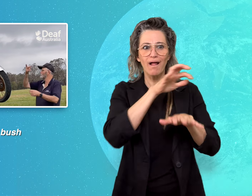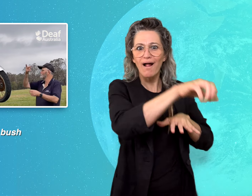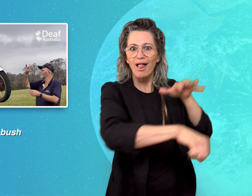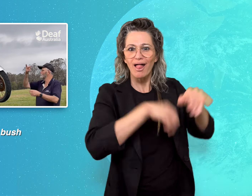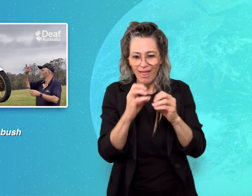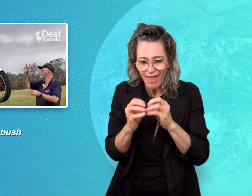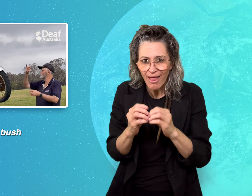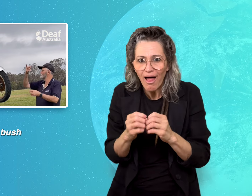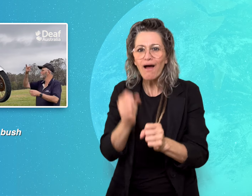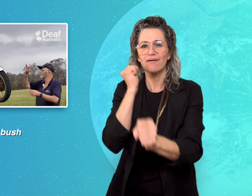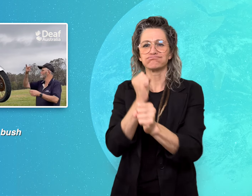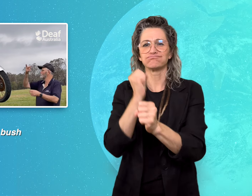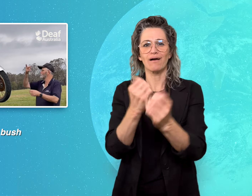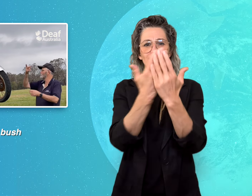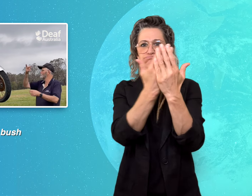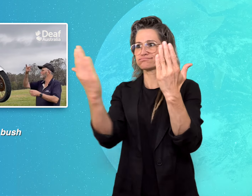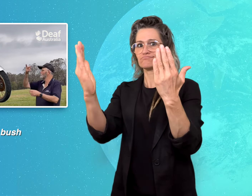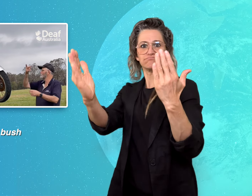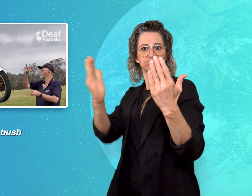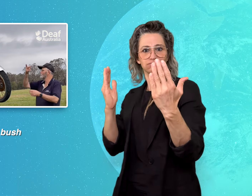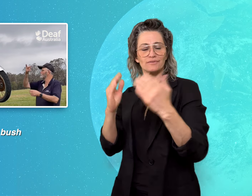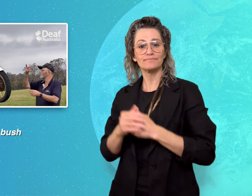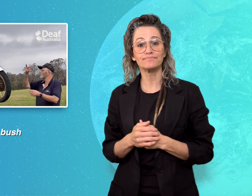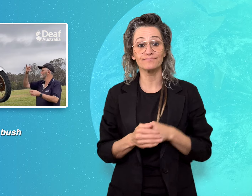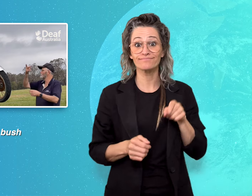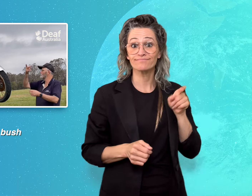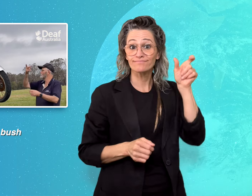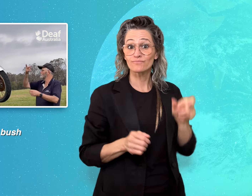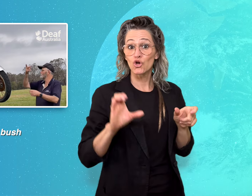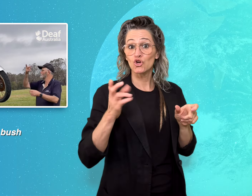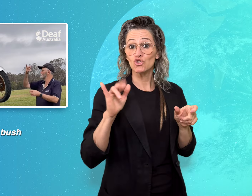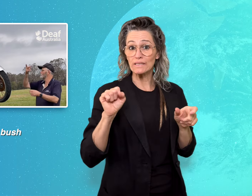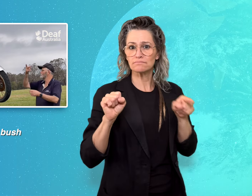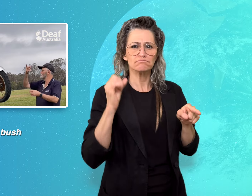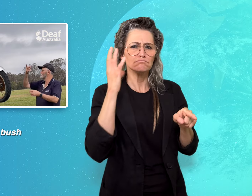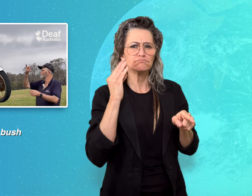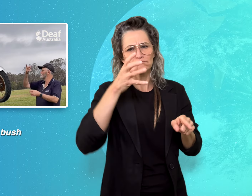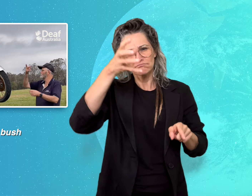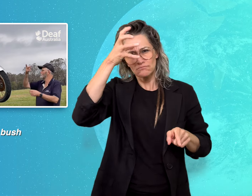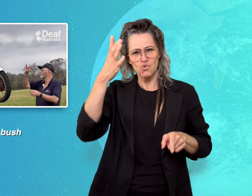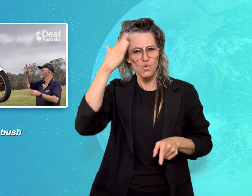a day without eating something fresh from their garden.